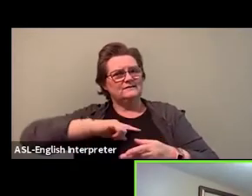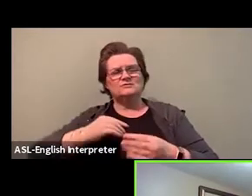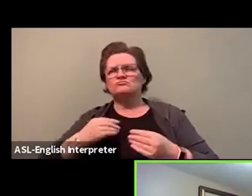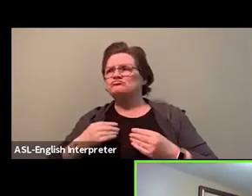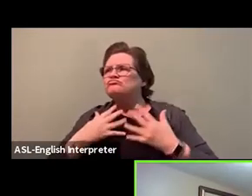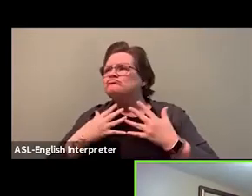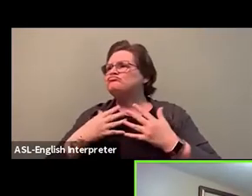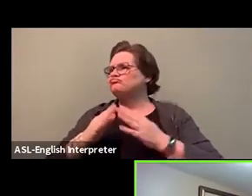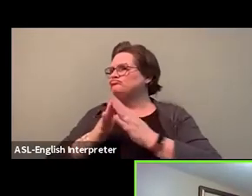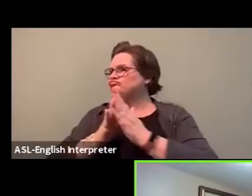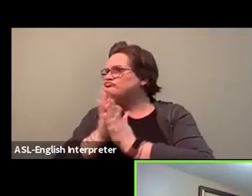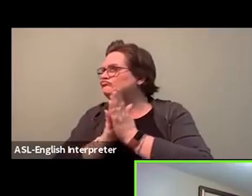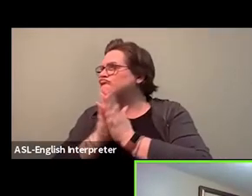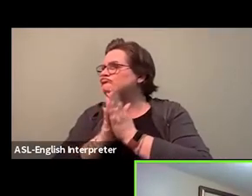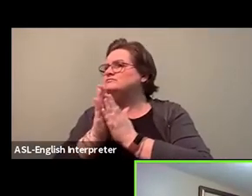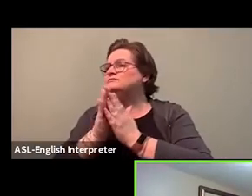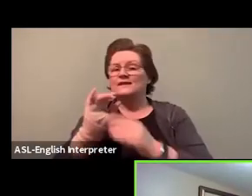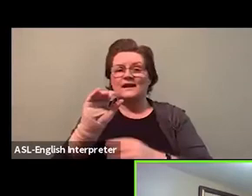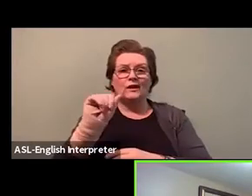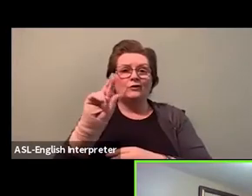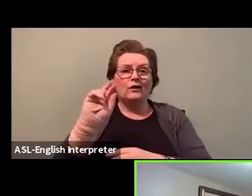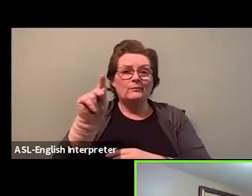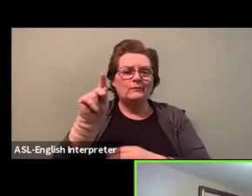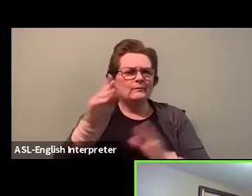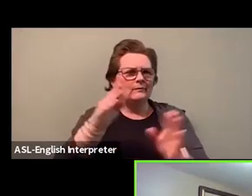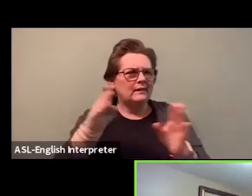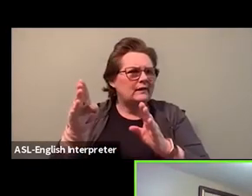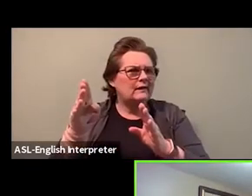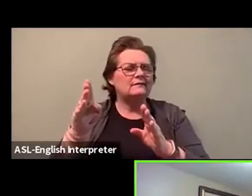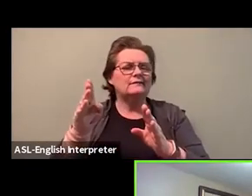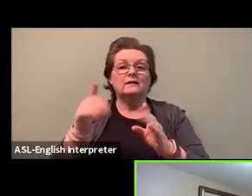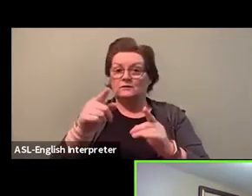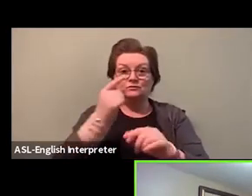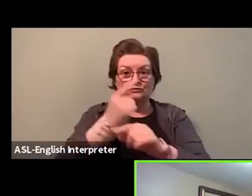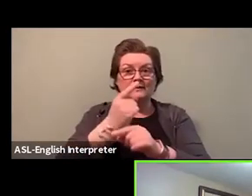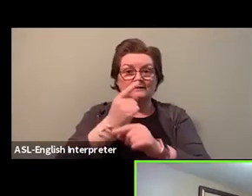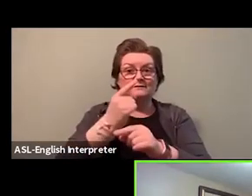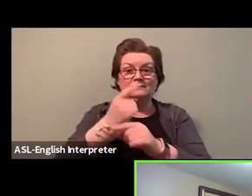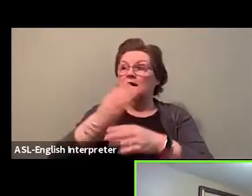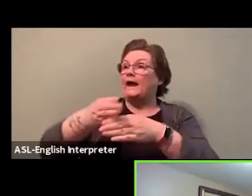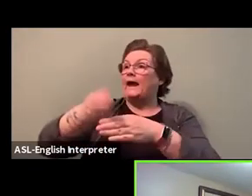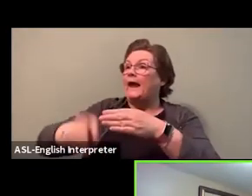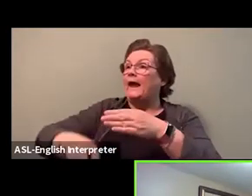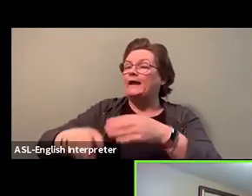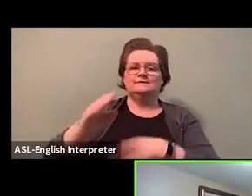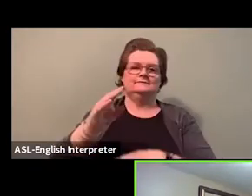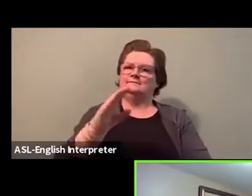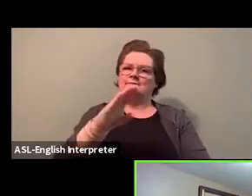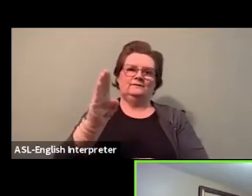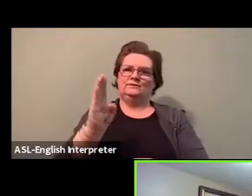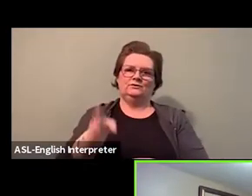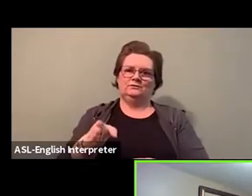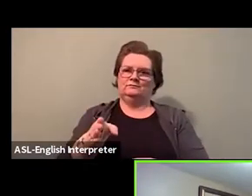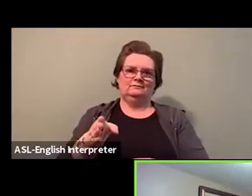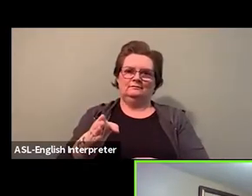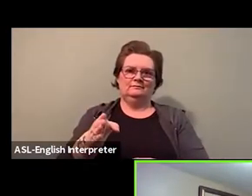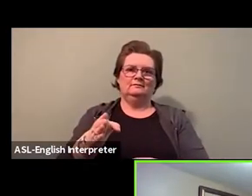Yes, and it is an ongoing, you know, kind of a process, because things do change, you know, as we move along.